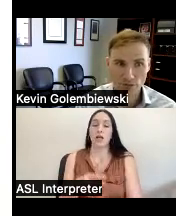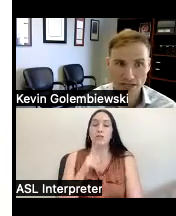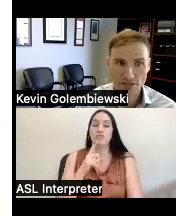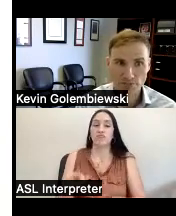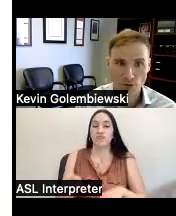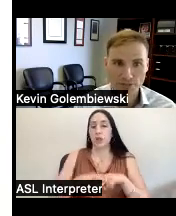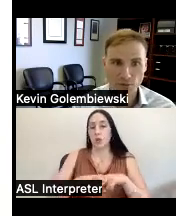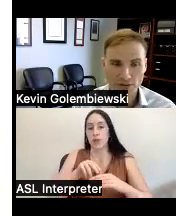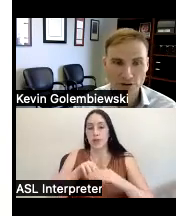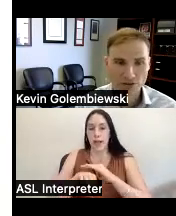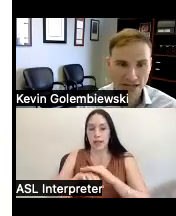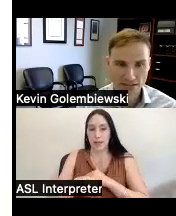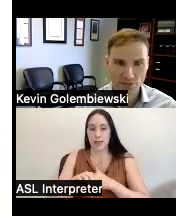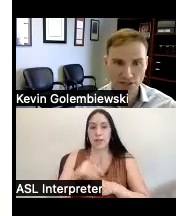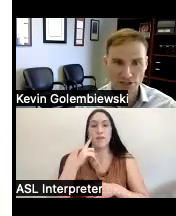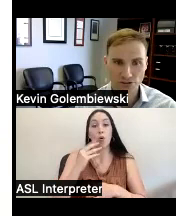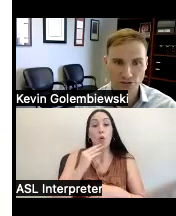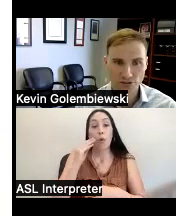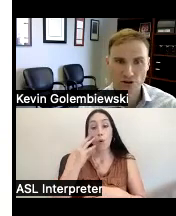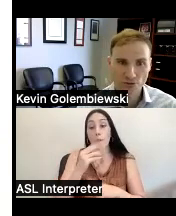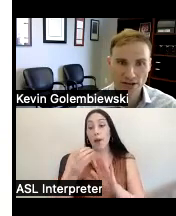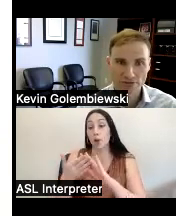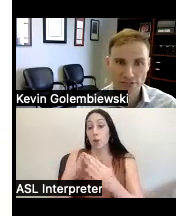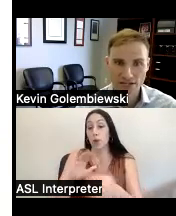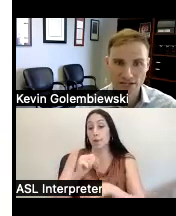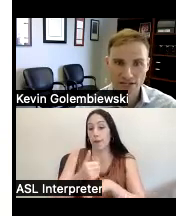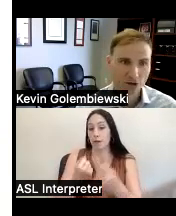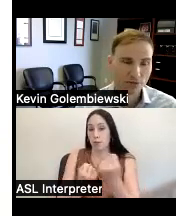community-based supports and waivers and it has a picture on the right of a stethoscope